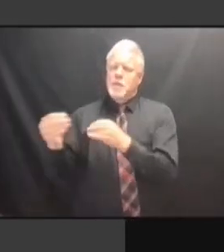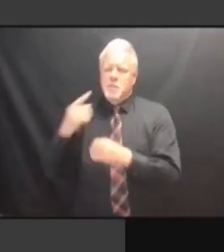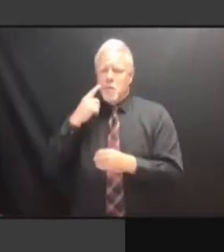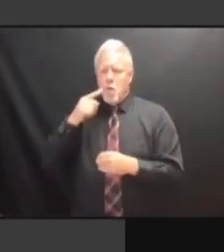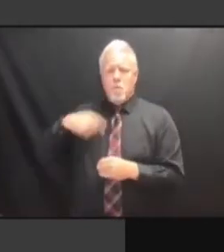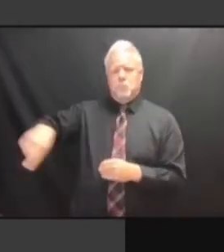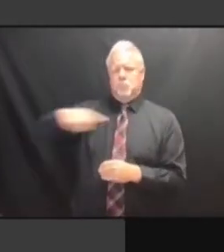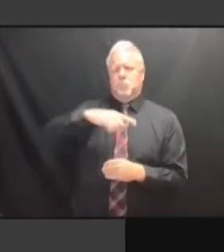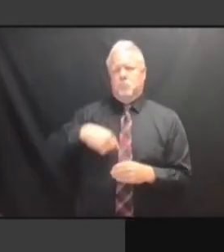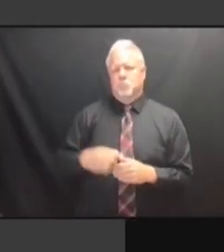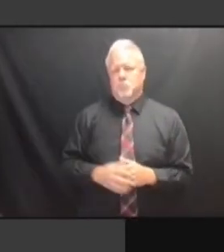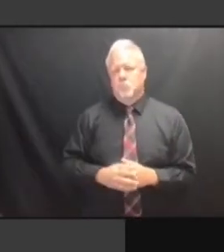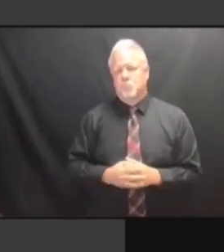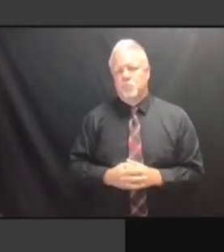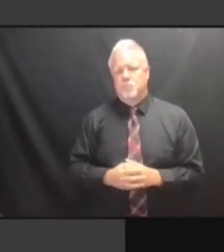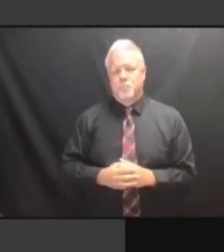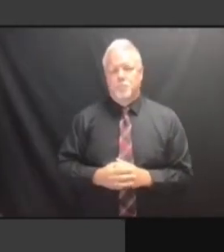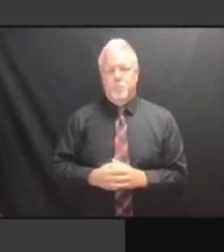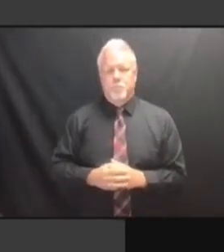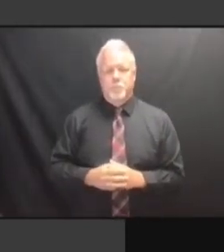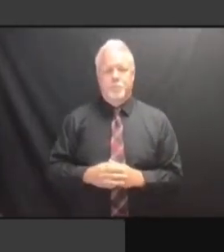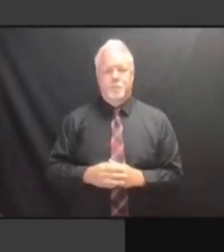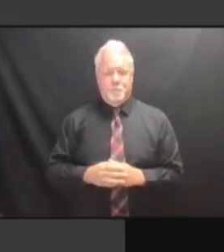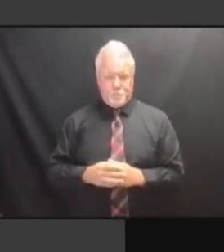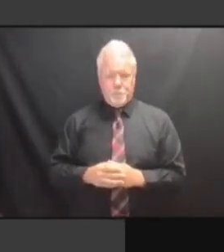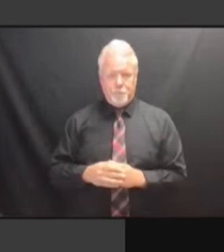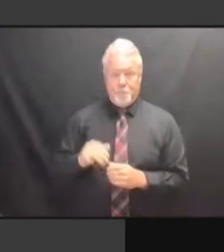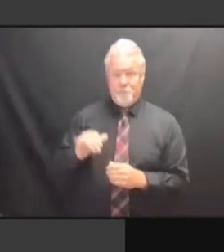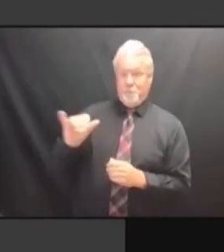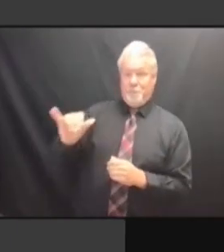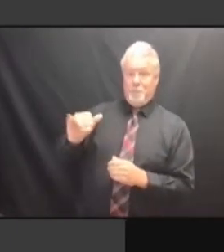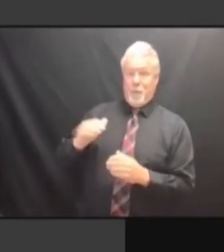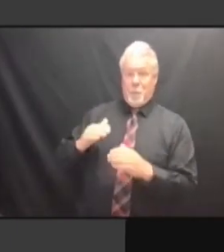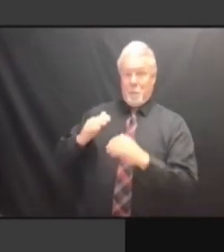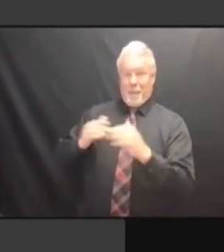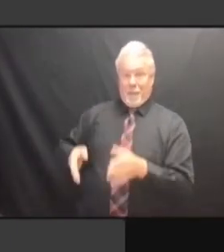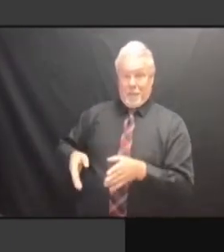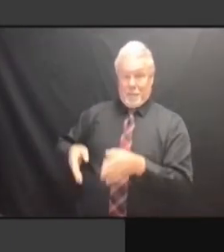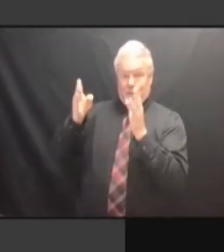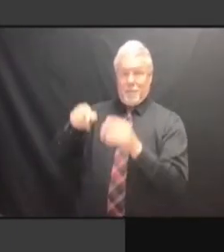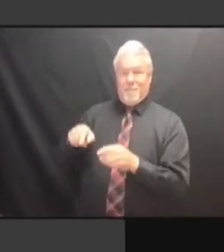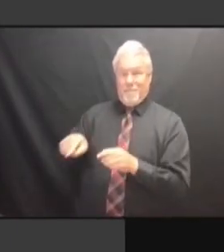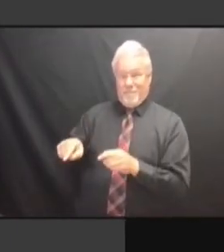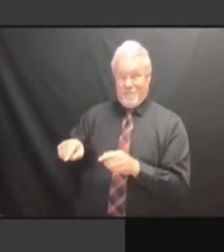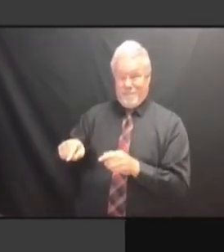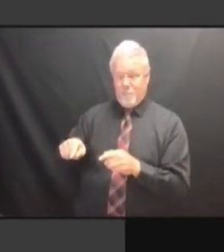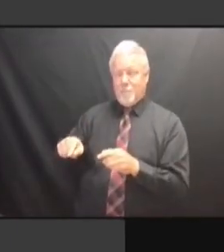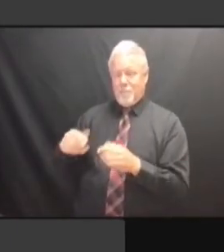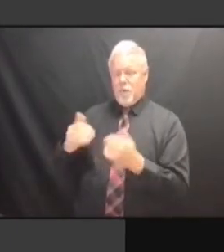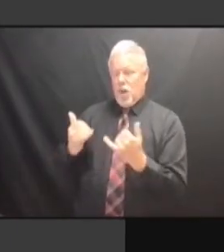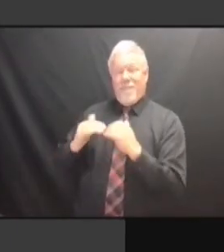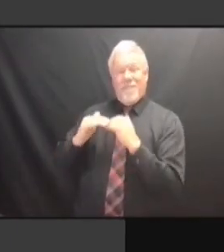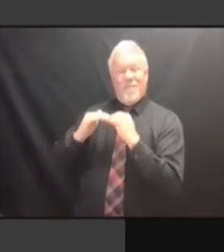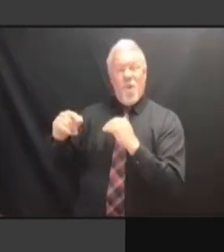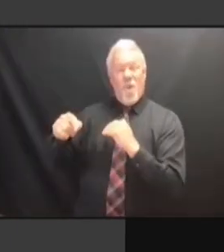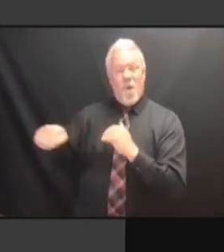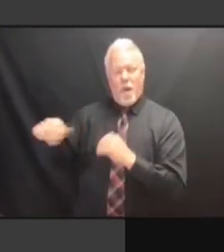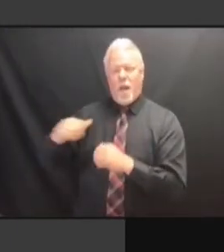WE'RE DEALING WITH AN EXISTING FLOOR PLAN, WE CAN'T JUST GUT FLOOR PLAN, WE CAN'T JUST GUT FLOOR PLAN, WE CAN'T JUST GUT THE FLOOR PLAN, WE CAN'T JUST GUT THE WHOLE FLOOR PLAN, WE CAN'T JUST GUT THE WHOLE FLOOR, FLOOR PLAN, WE CAN'T JUST GUT THE WHOLE FLOOR, BECAUSE FLOOR PLAN, WE CAN'T JUST GUT THE WHOLE FLOOR, BECAUSE THERE'S THE WHOLE FLOOR, BECAUSE THERE'S THE WHOLE FLOOR, BECAUSE THERE'S NOWHERE THE WHOLE FLOOR, BECAUSE THERE'S NOWHERE FOR THE WHOLE FLOOR, BECAUSE THERE'S NOWHERE FOR US THE WHOLE FLOOR, BECAUSE THERE'S NOWHERE FOR US TO THE WHOLE FLOOR, BECAUSE THERE'S NOWHERE FOR US TO MOVE. NOWHERE FOR US TO MOVE. NOWHERE FOR US TO MOVE. THAT NOWHERE FOR US TO MOVE. THAT WAS NOWHERE FOR US TO MOVE. THAT WAS ANOTHER NOWHERE FOR US TO MOVE. THAT WAS ANOTHER PROBLEM. THAT WAS ANOTHER PROBLEM. THAT WAS ANOTHER PROBLEM. SO THAT WAS ANOTHER PROBLEM. SO WE THAT WAS ANOTHER PROBLEM. SO WE HAVE THAT WAS ANOTHER PROBLEM. SO WE HAVE TO THAT WAS ANOTHER PROBLEM. SO WE HAVE TO DO THAT WAS ANOTHER PROBLEM. SO WE HAVE TO DO IT THAT WAS ANOTHER PROBLEM. SO WE HAVE TO DO IT IN THAT WAS ANOTHER PROBLEM. SO WE HAVE TO DO IT IN SECTIONS,